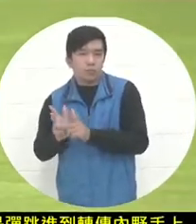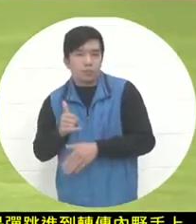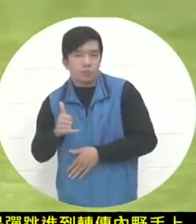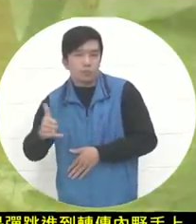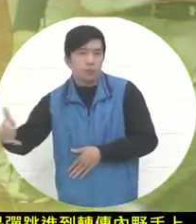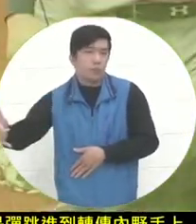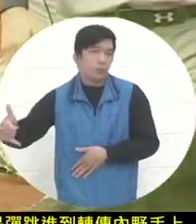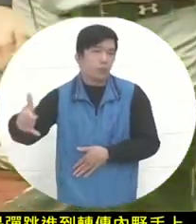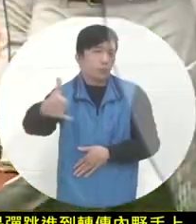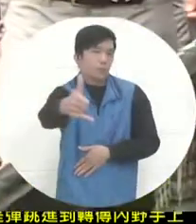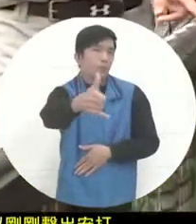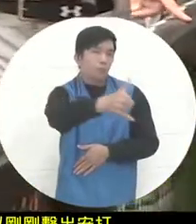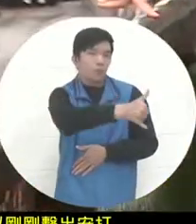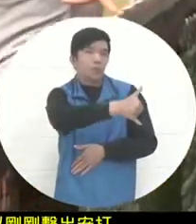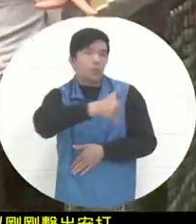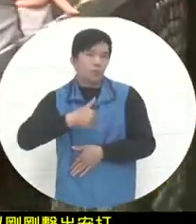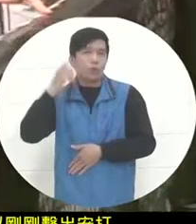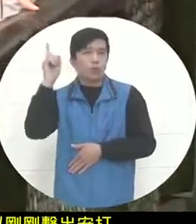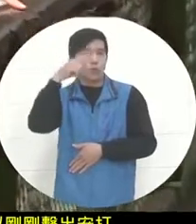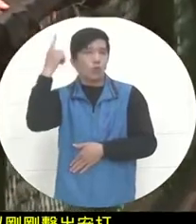There was something wrong with the copper player.